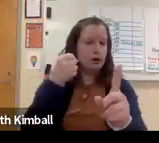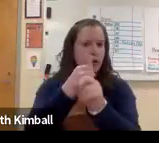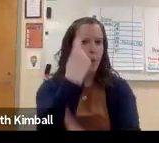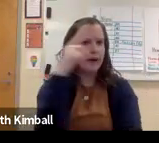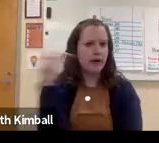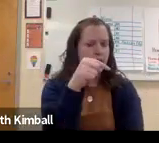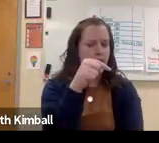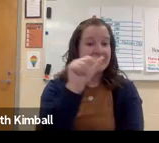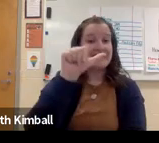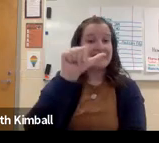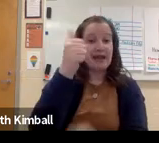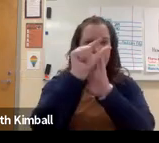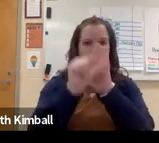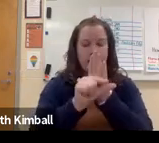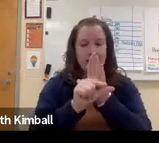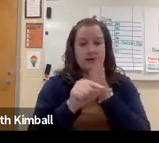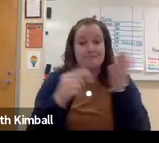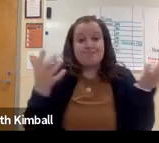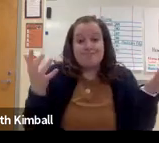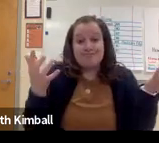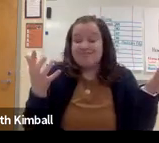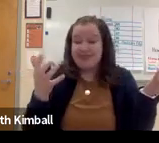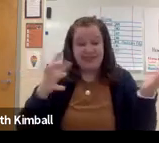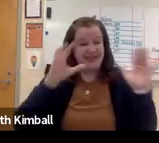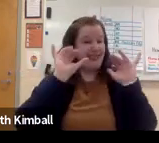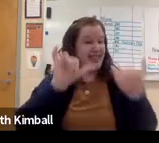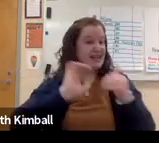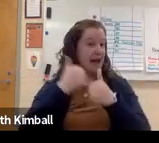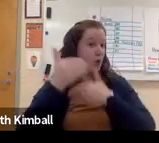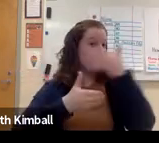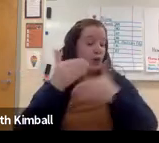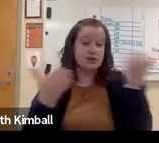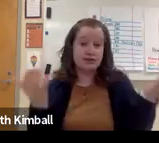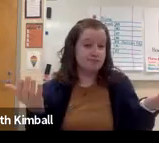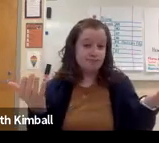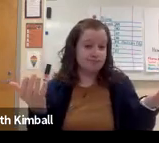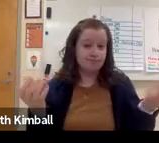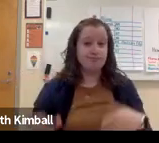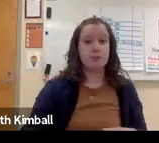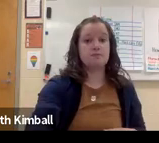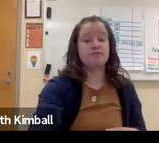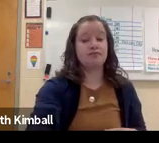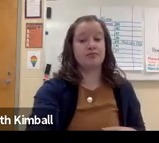And there may have never been a deaf child in that school until maybe up to 10th grade.